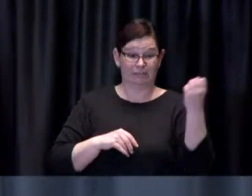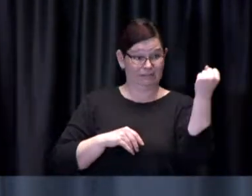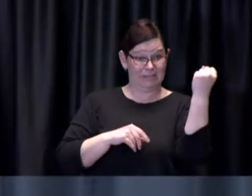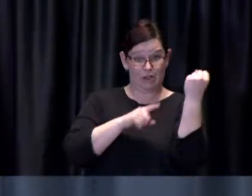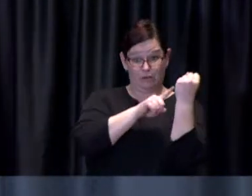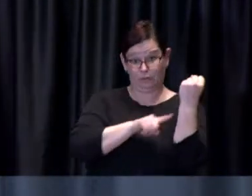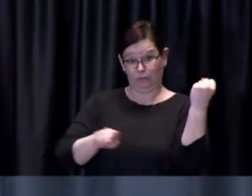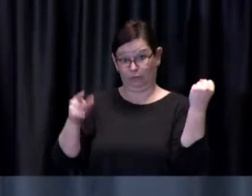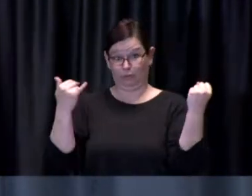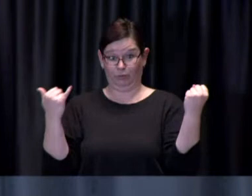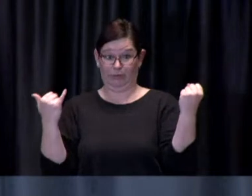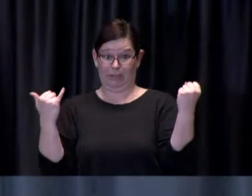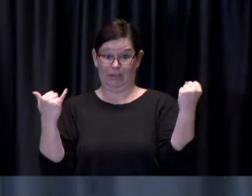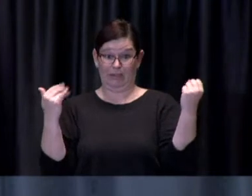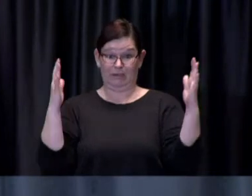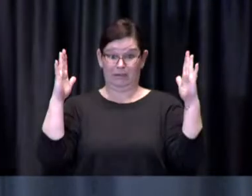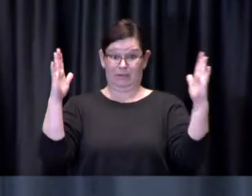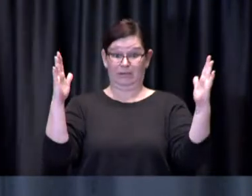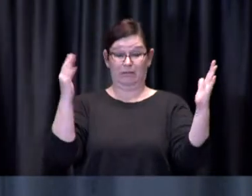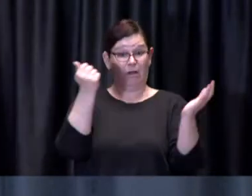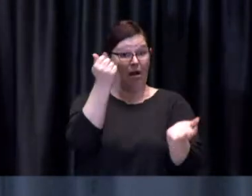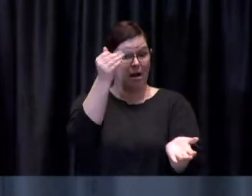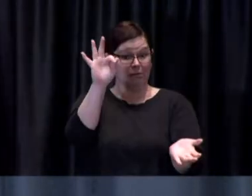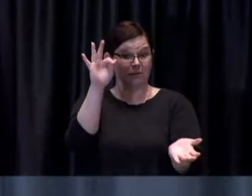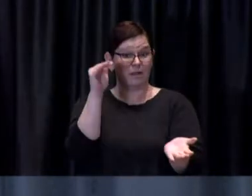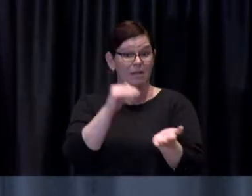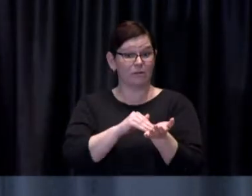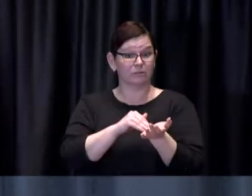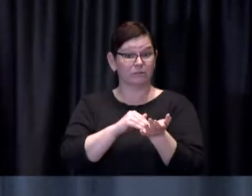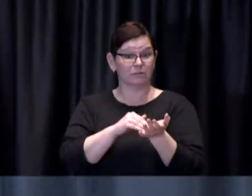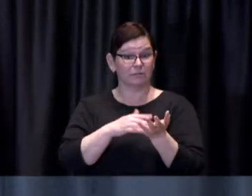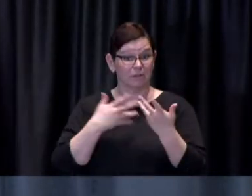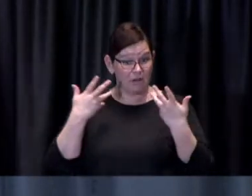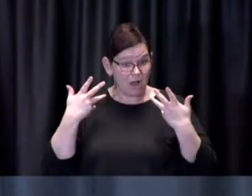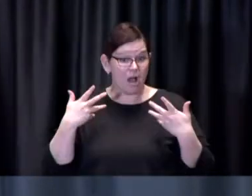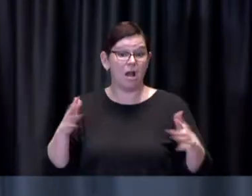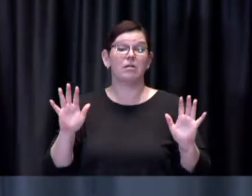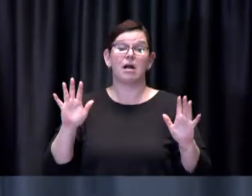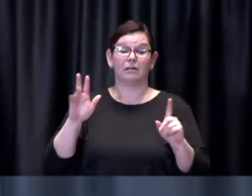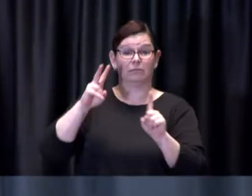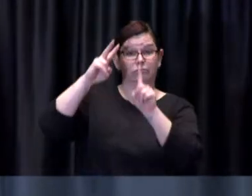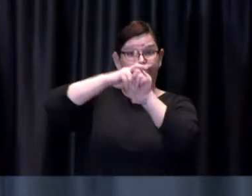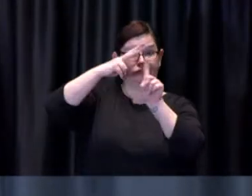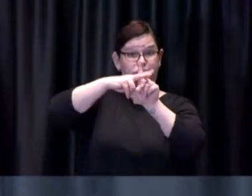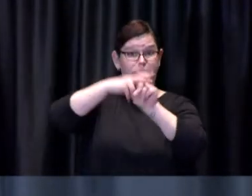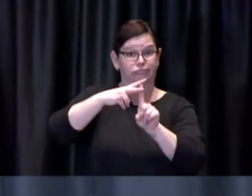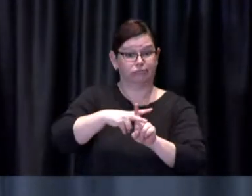more than 19,000 people have successfully booked their COVID-19 vaccination appointment,